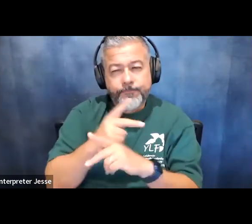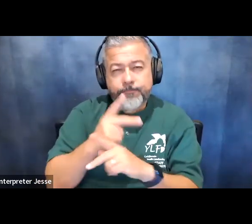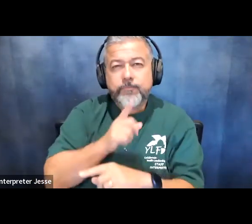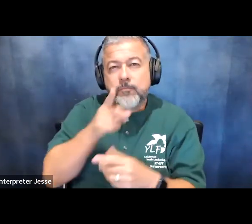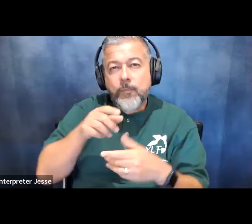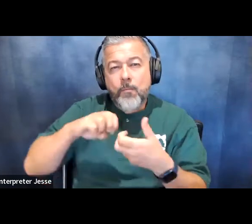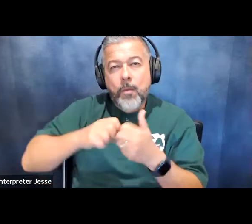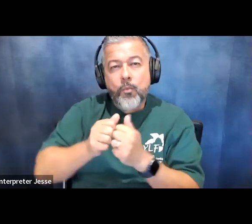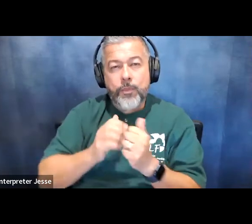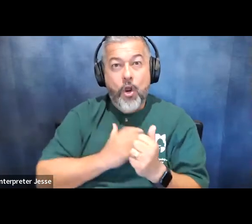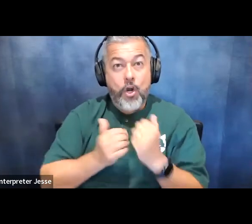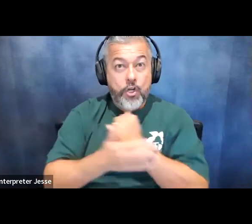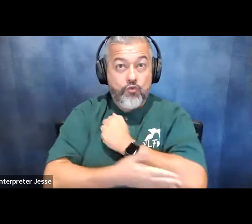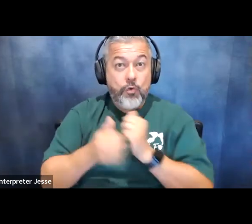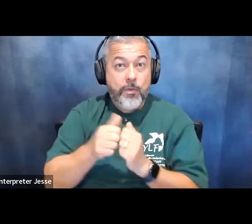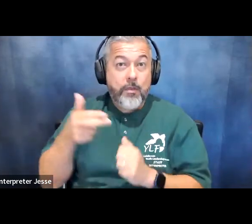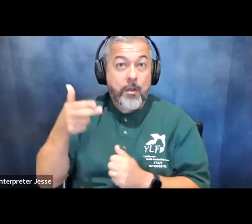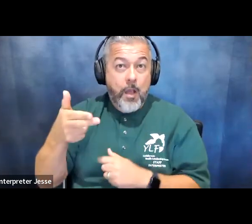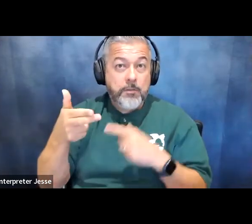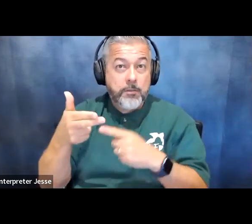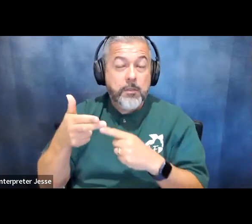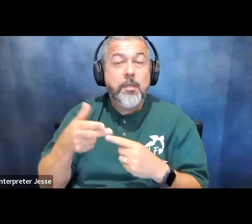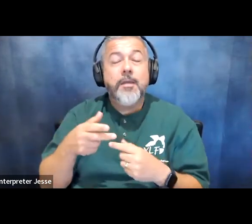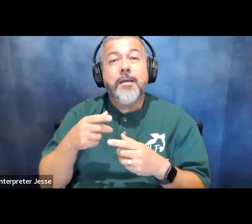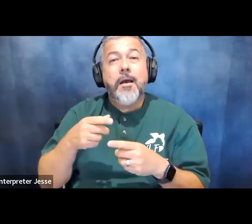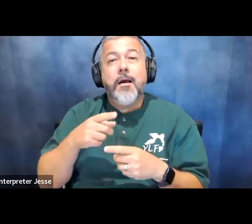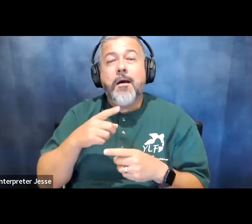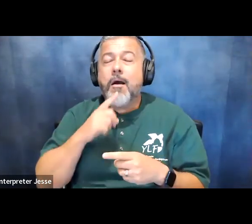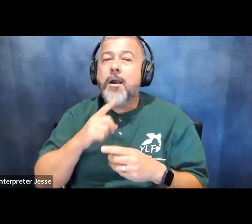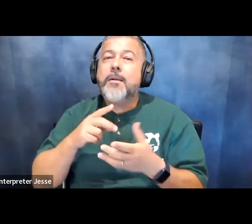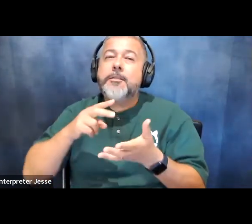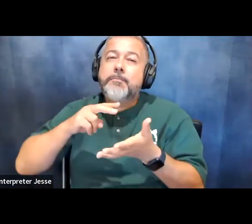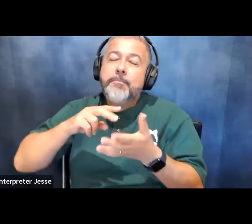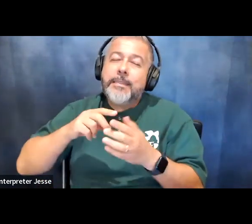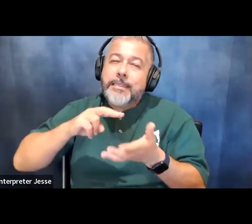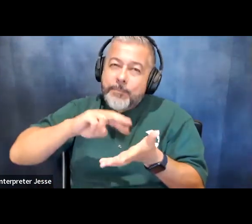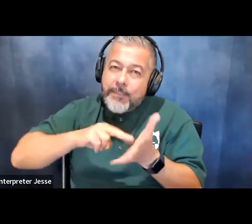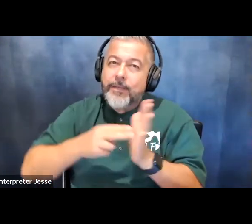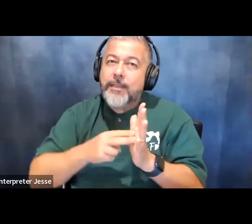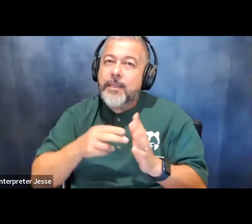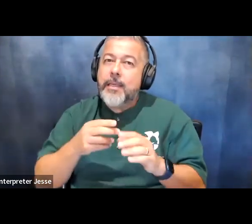with guns are specifically scapegoating students with disabilities and specifically students living